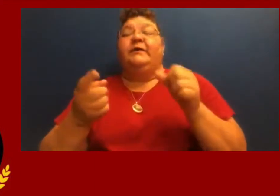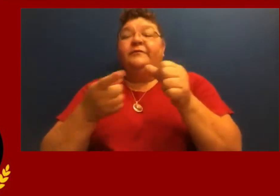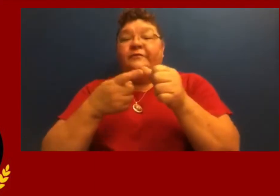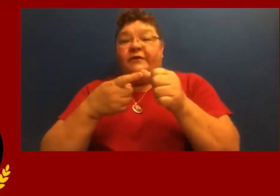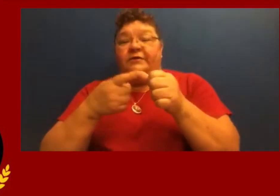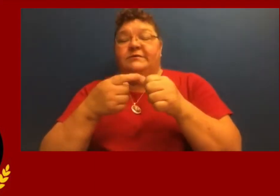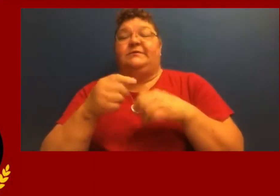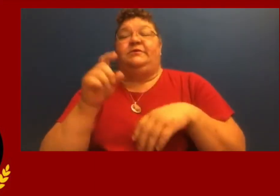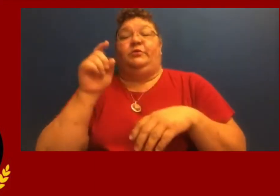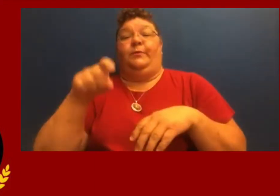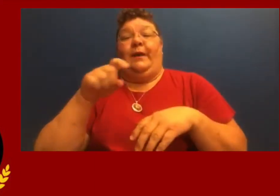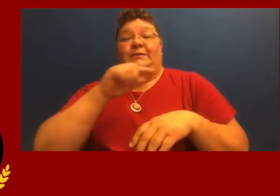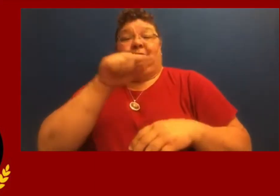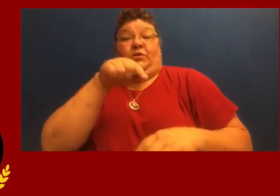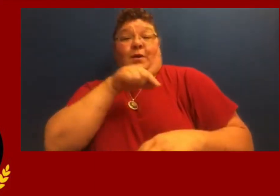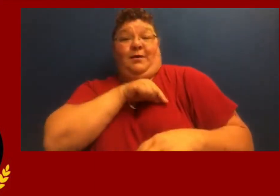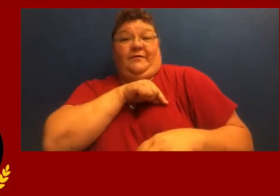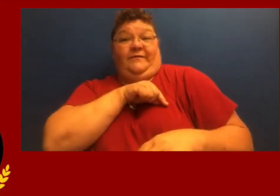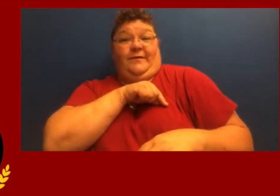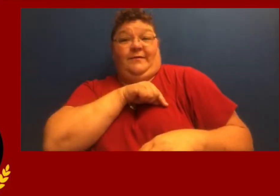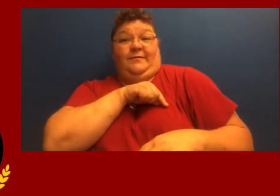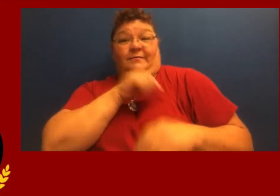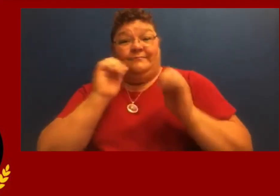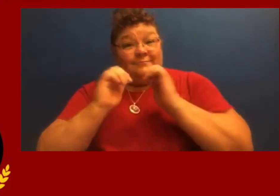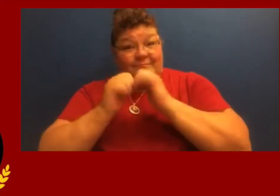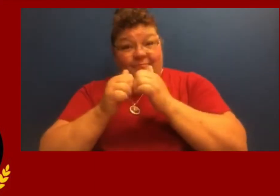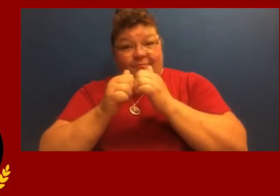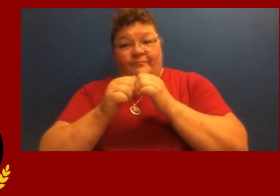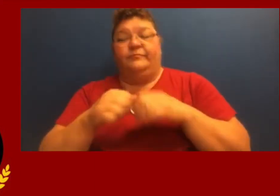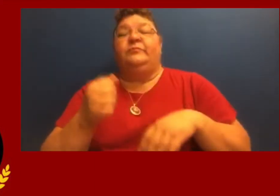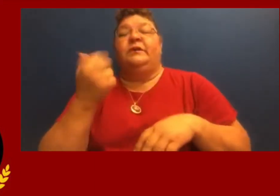First of all, you have to be able to qualify.